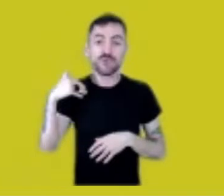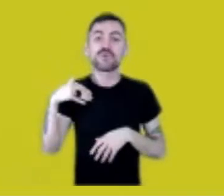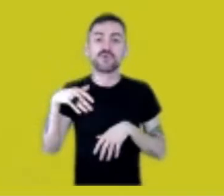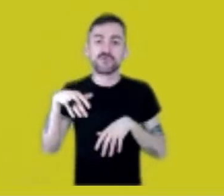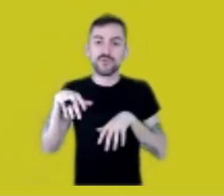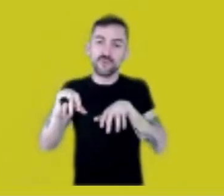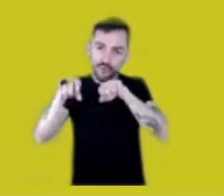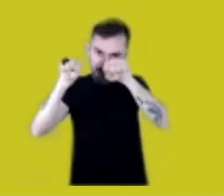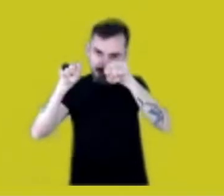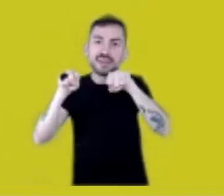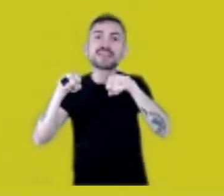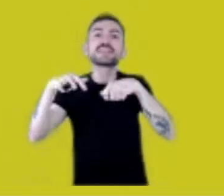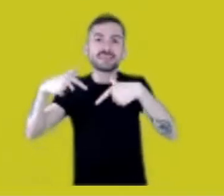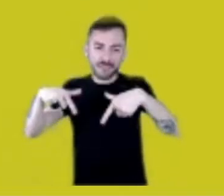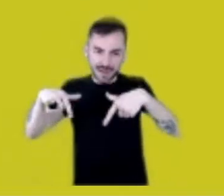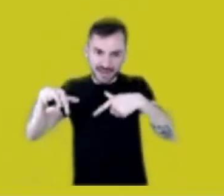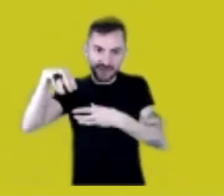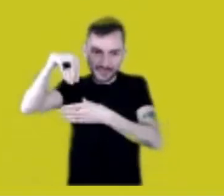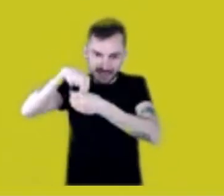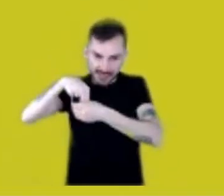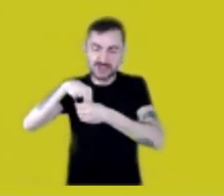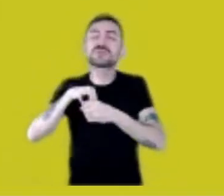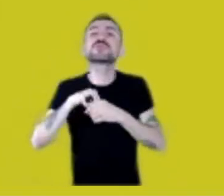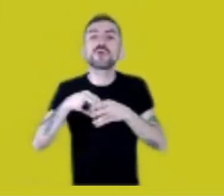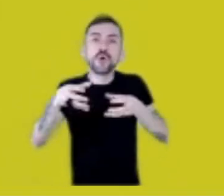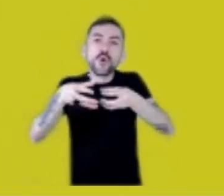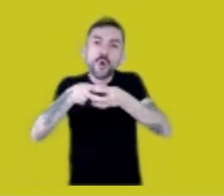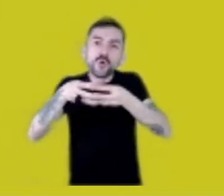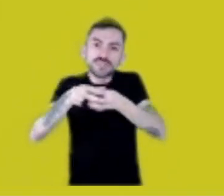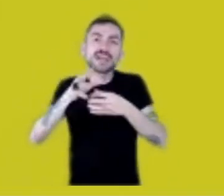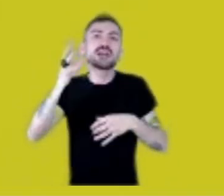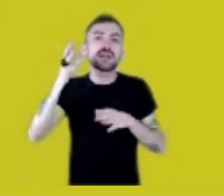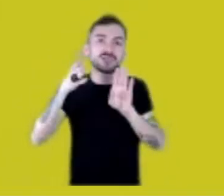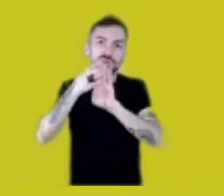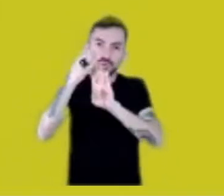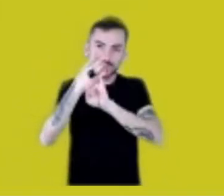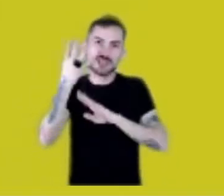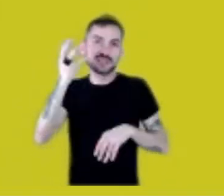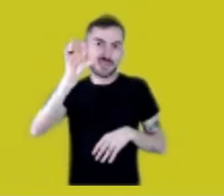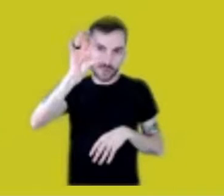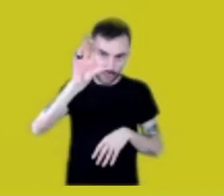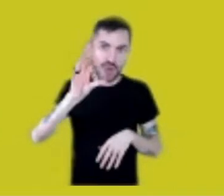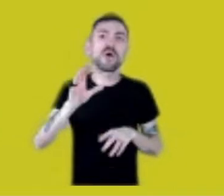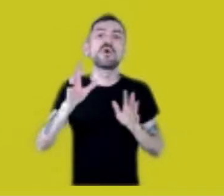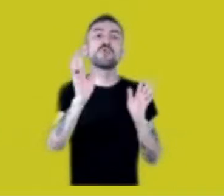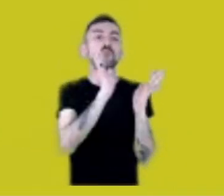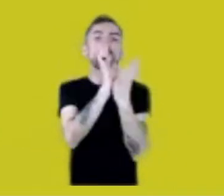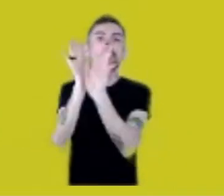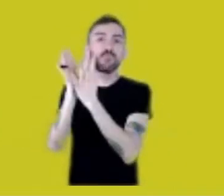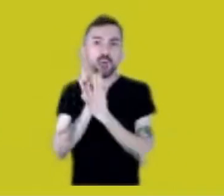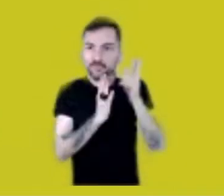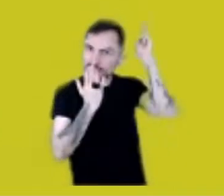and the Kaingáng at the National Council of Native Peoples. I was the first lawyer in the South region, so I’d advise them.